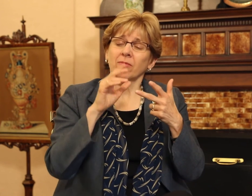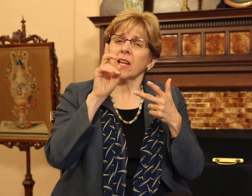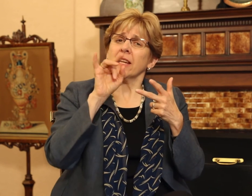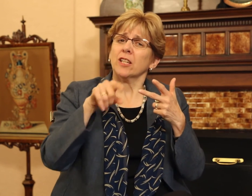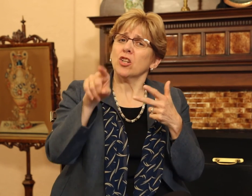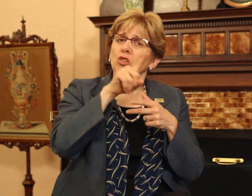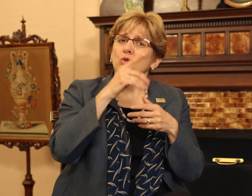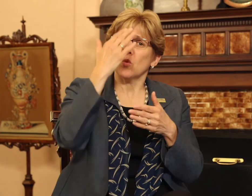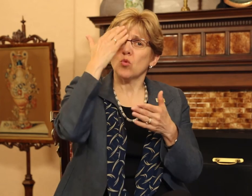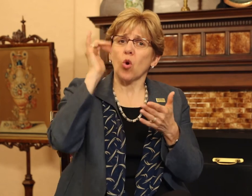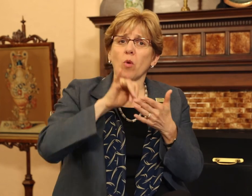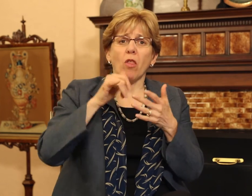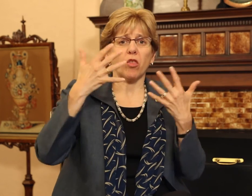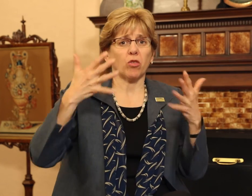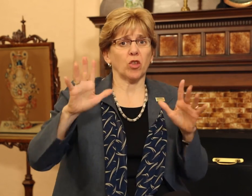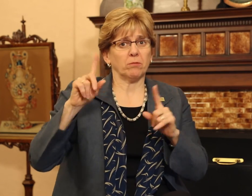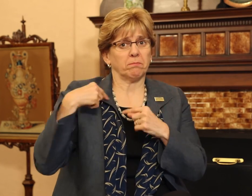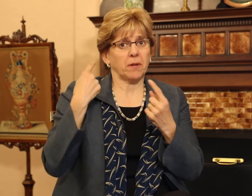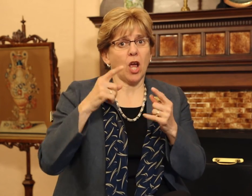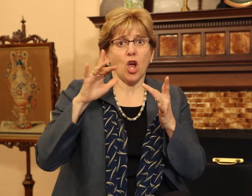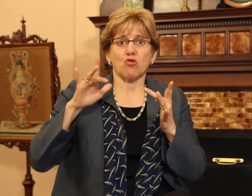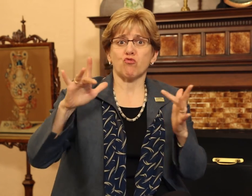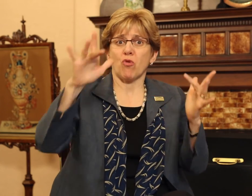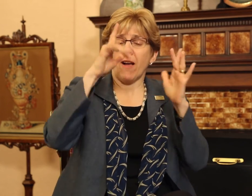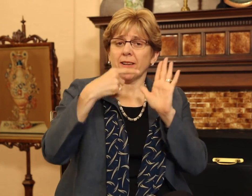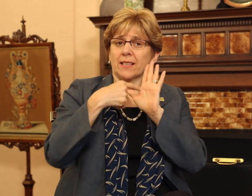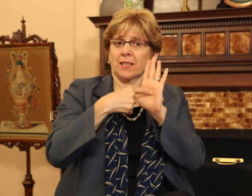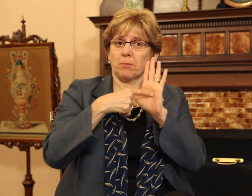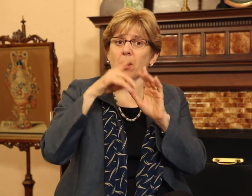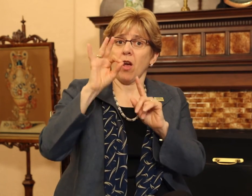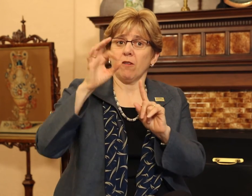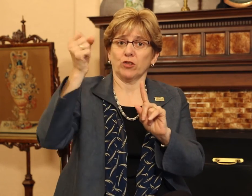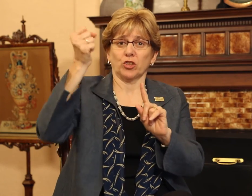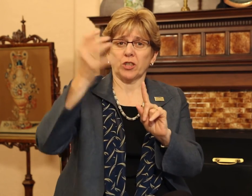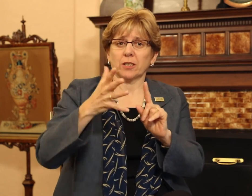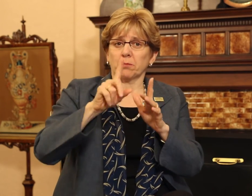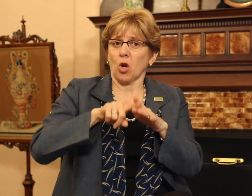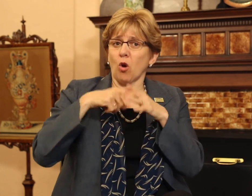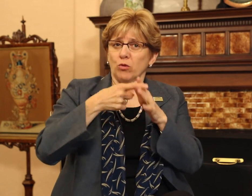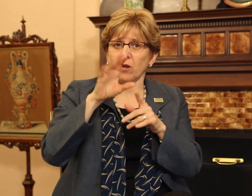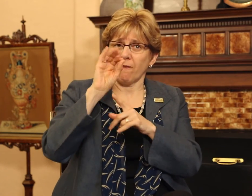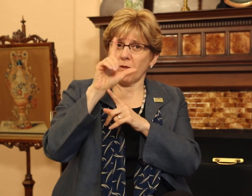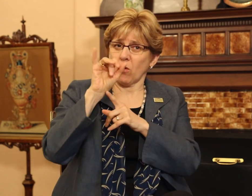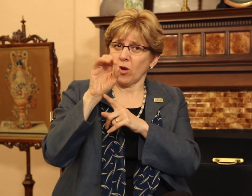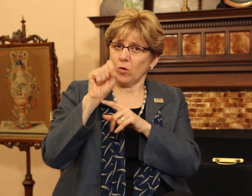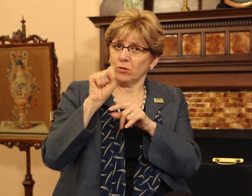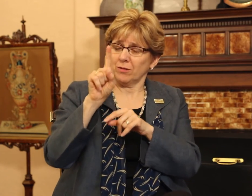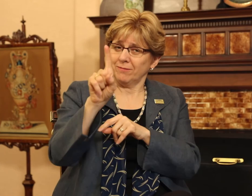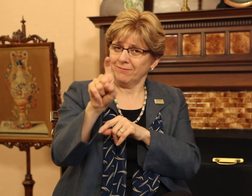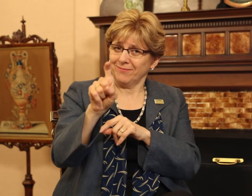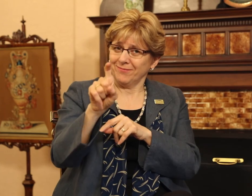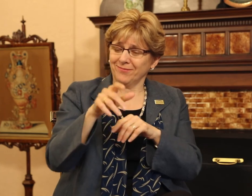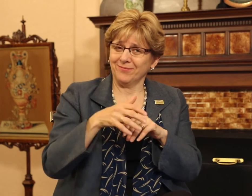Did you know that there is a traveling exhibit of one of Shakespeare’s original Folios?